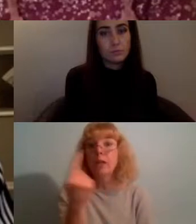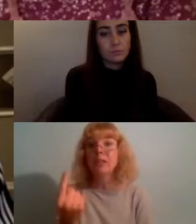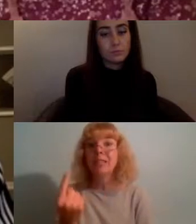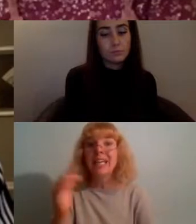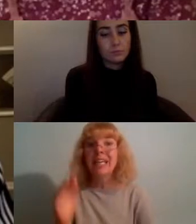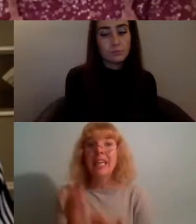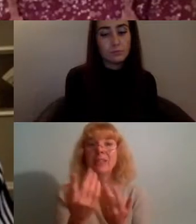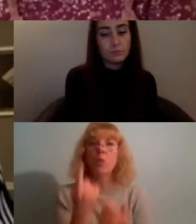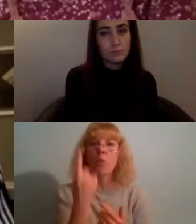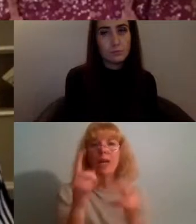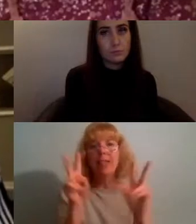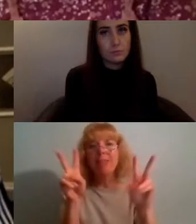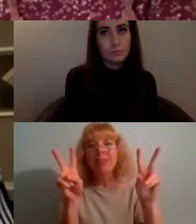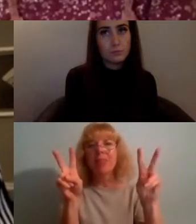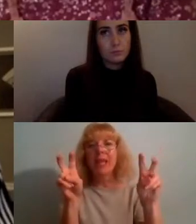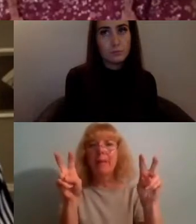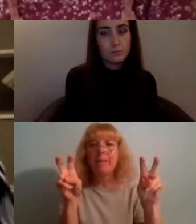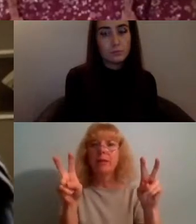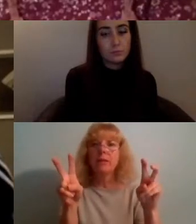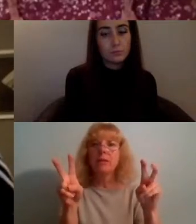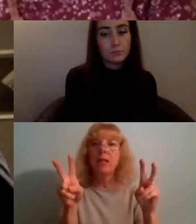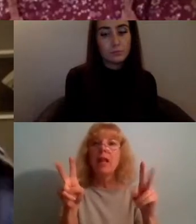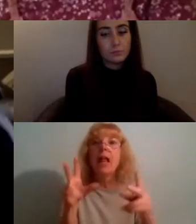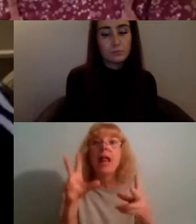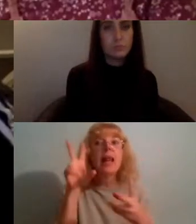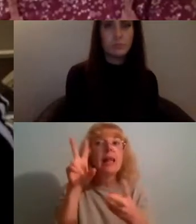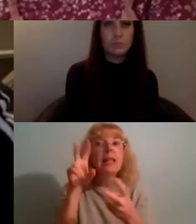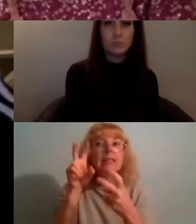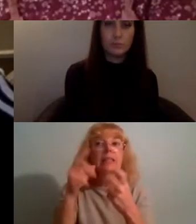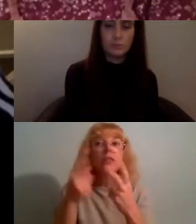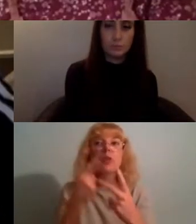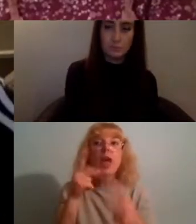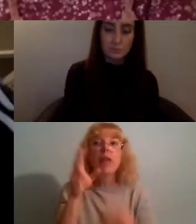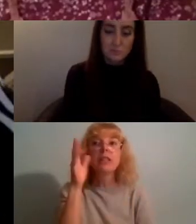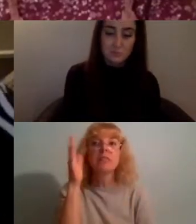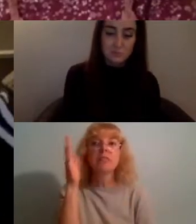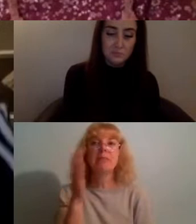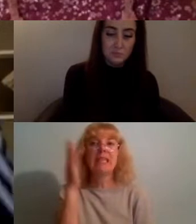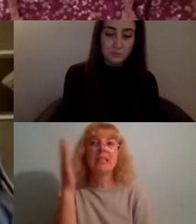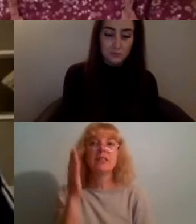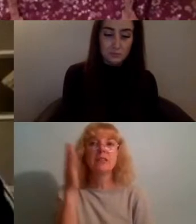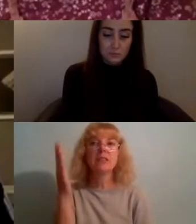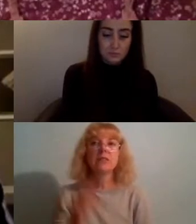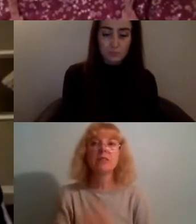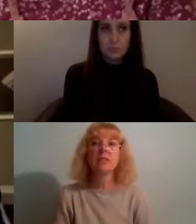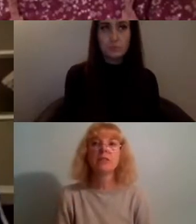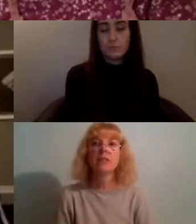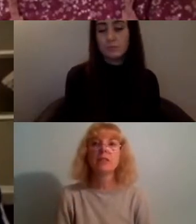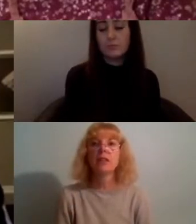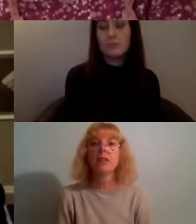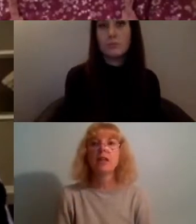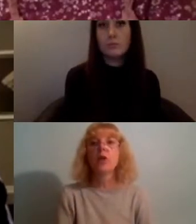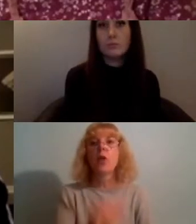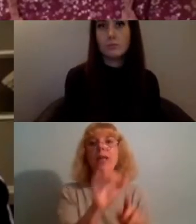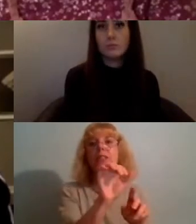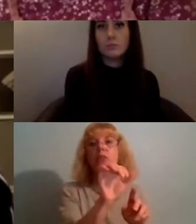that kind of really stood out for you listening to the other speakers and if we can go in the order of who has spoken that would be great